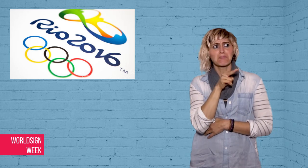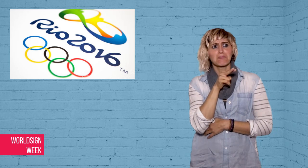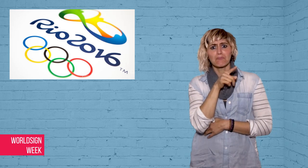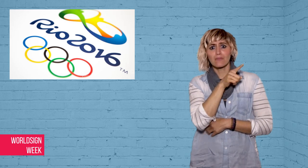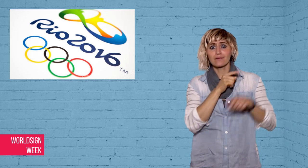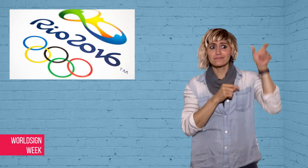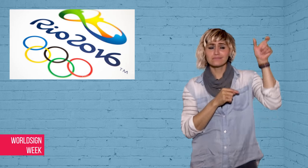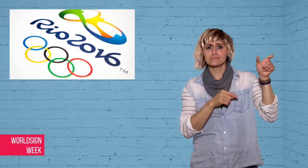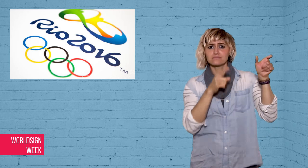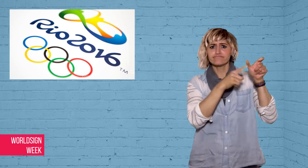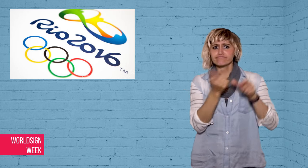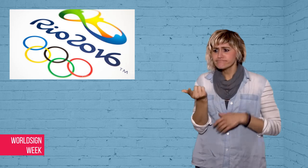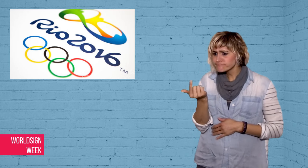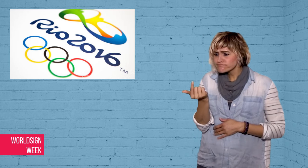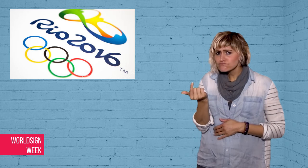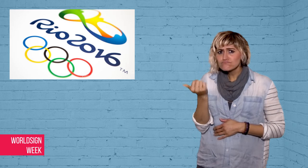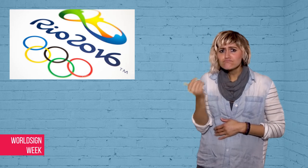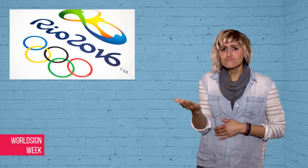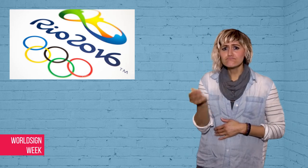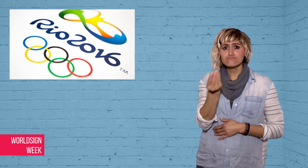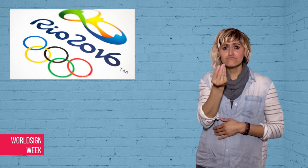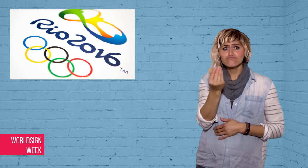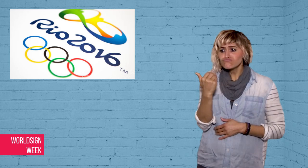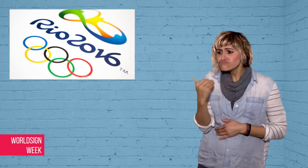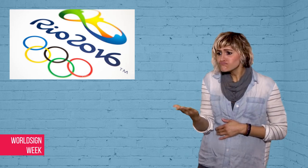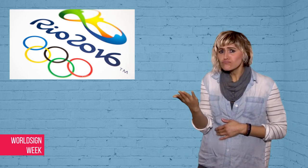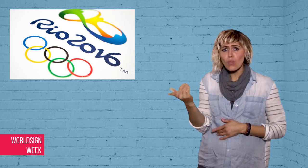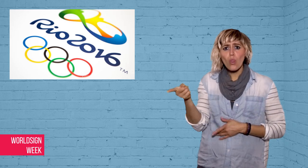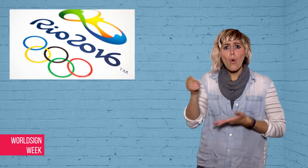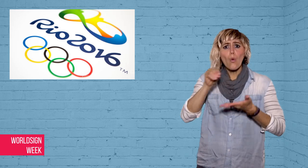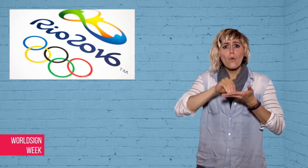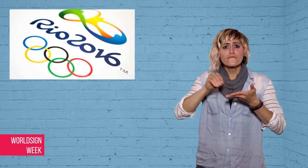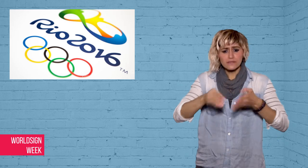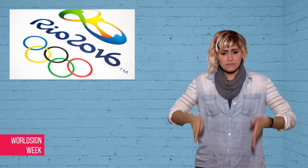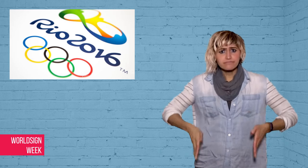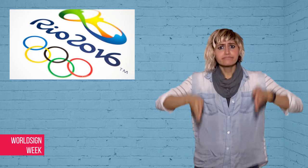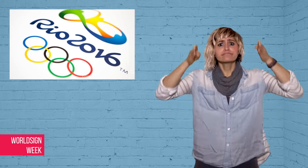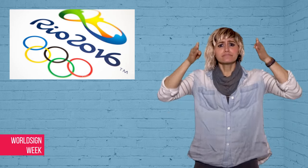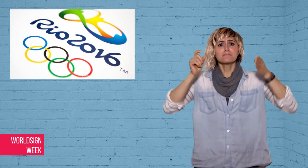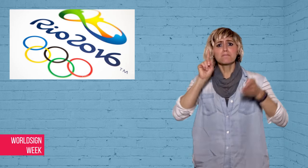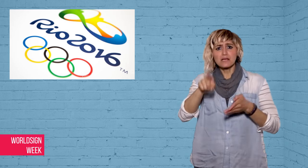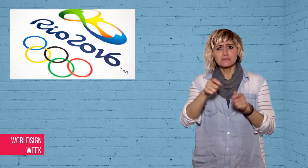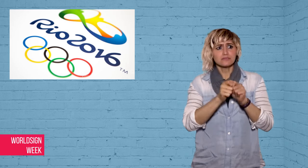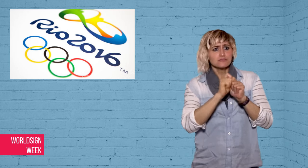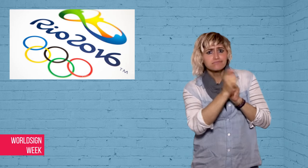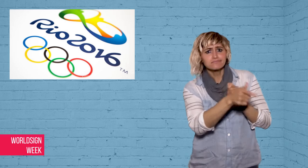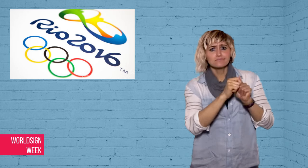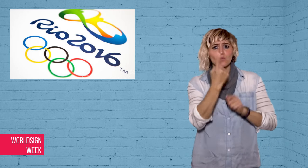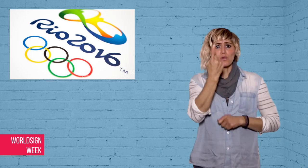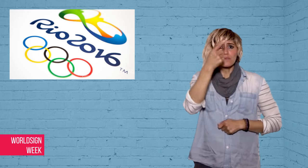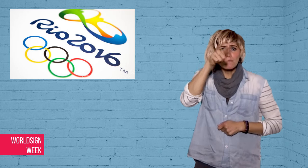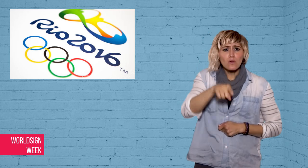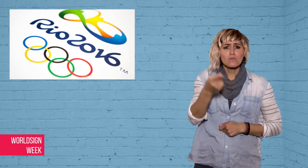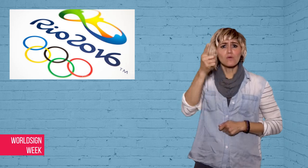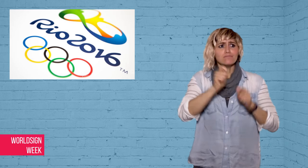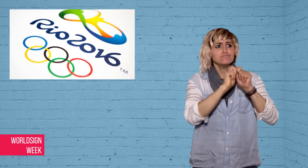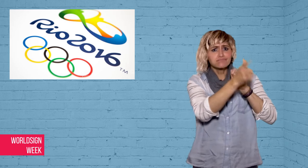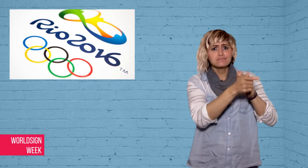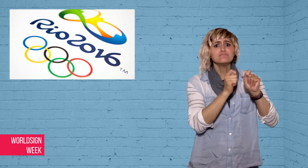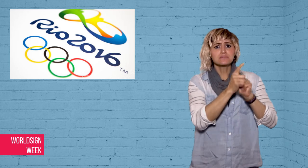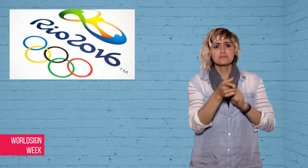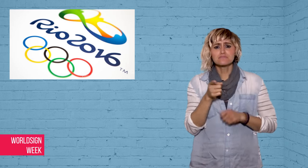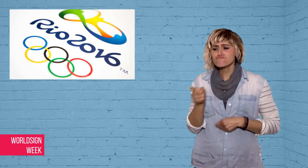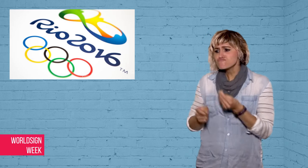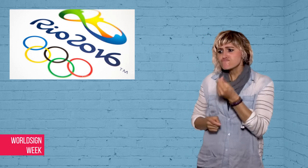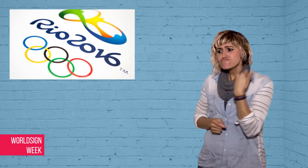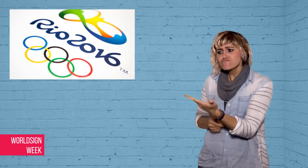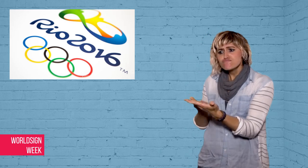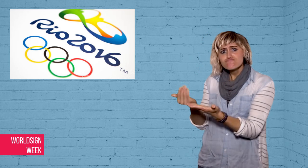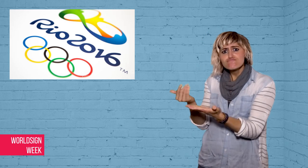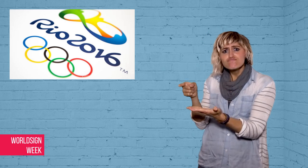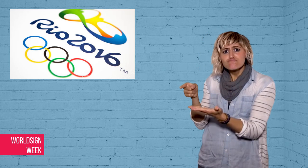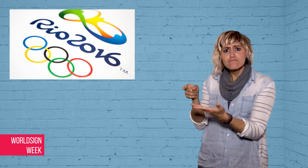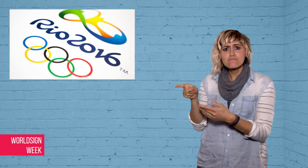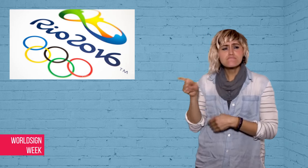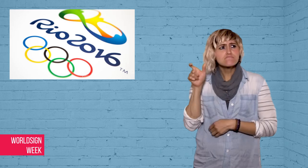landlord, who was demanding rent from the company.